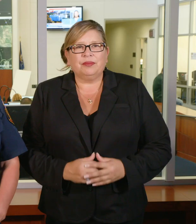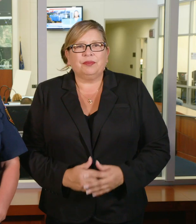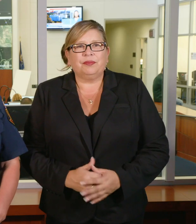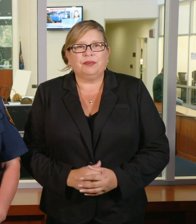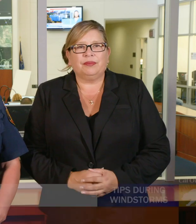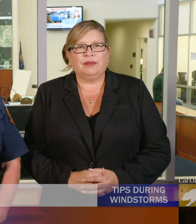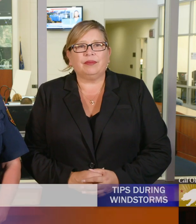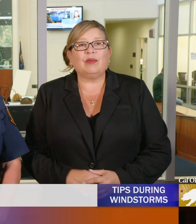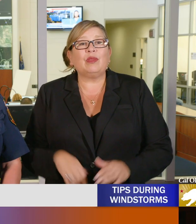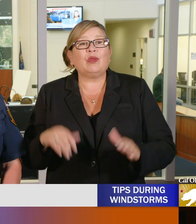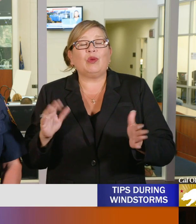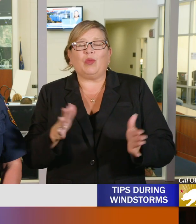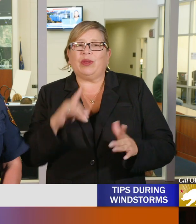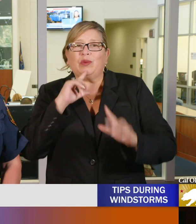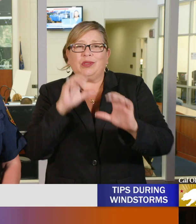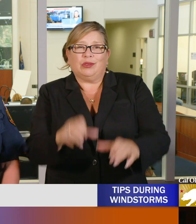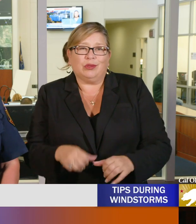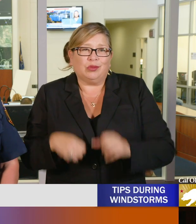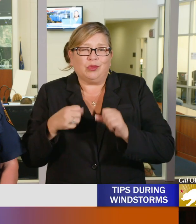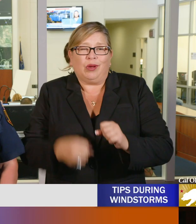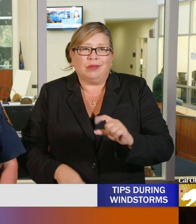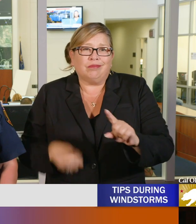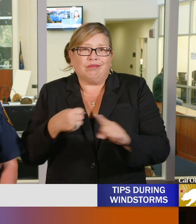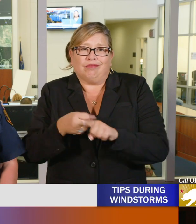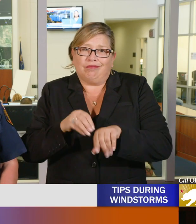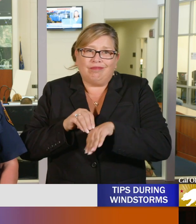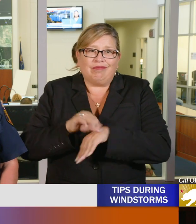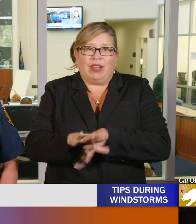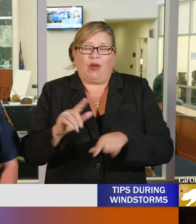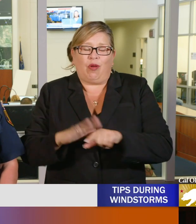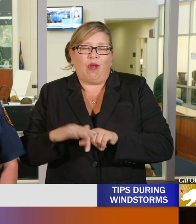Wind has a strong effect on fire behavior. Due to the fanning effects on